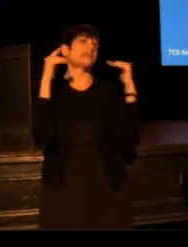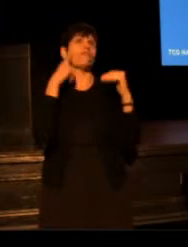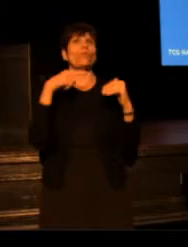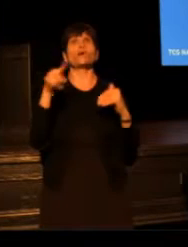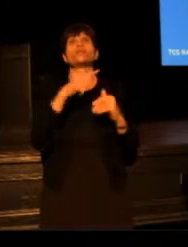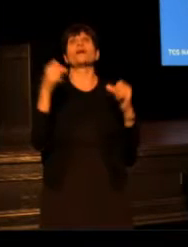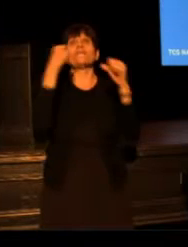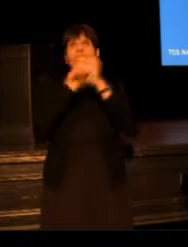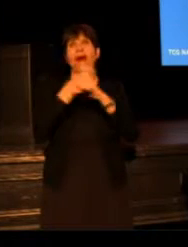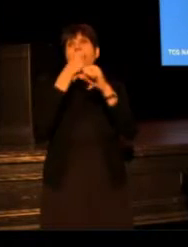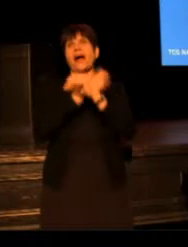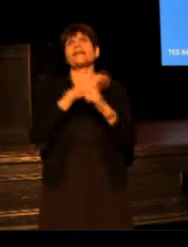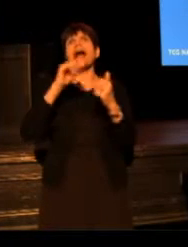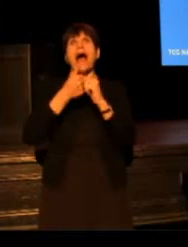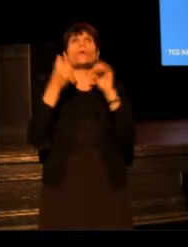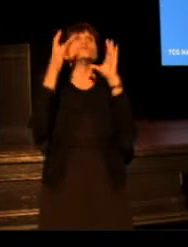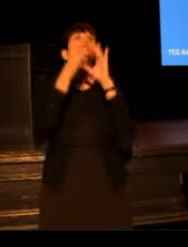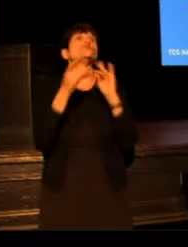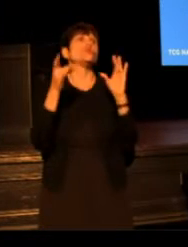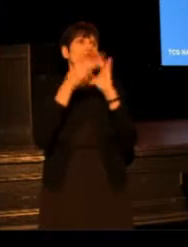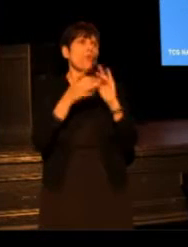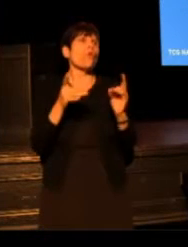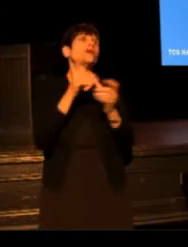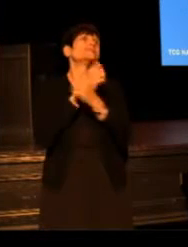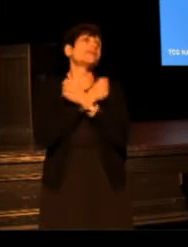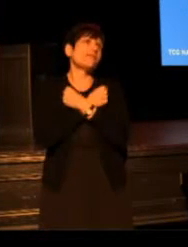must be brought about by stories of love and inclusion,